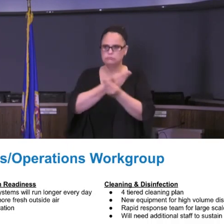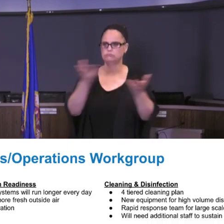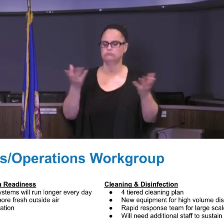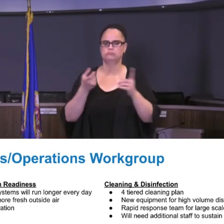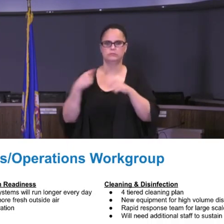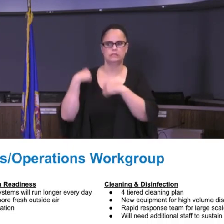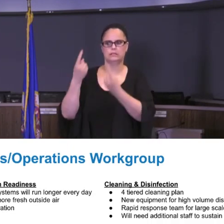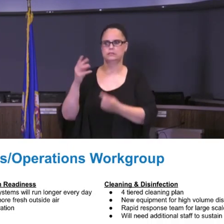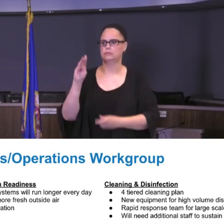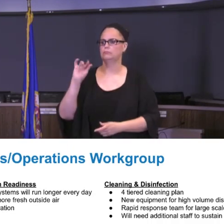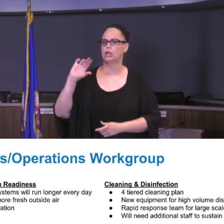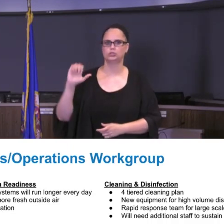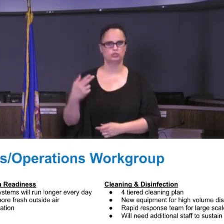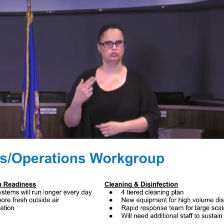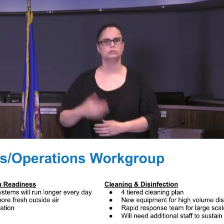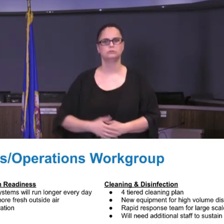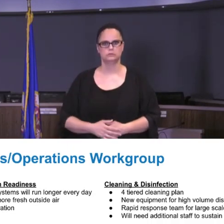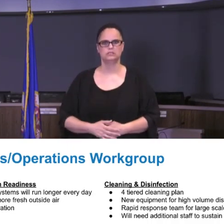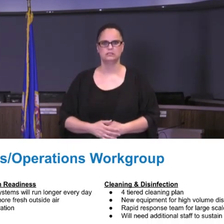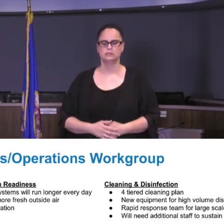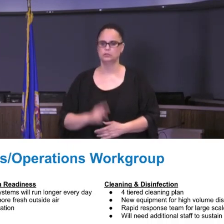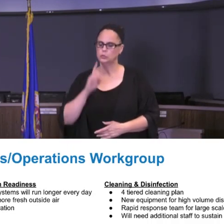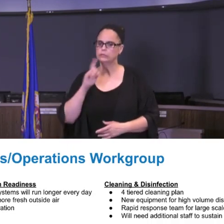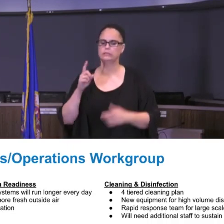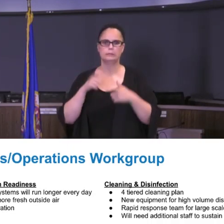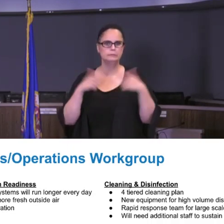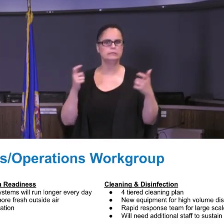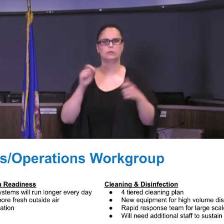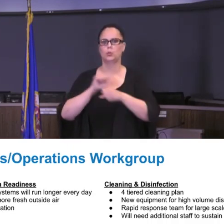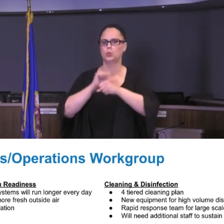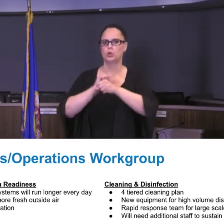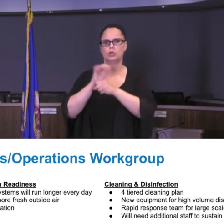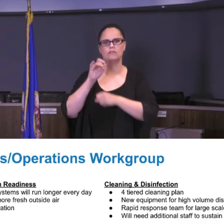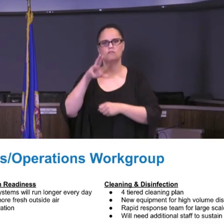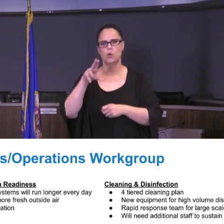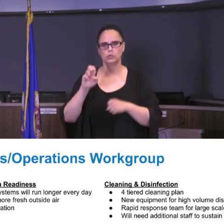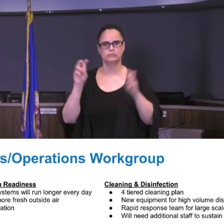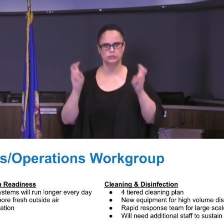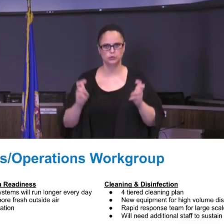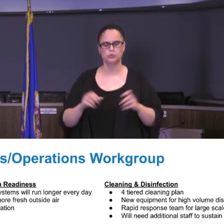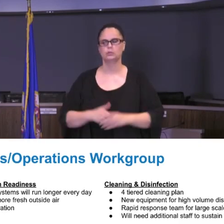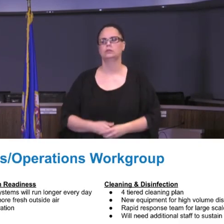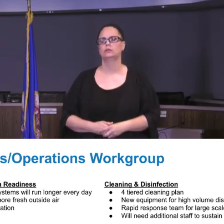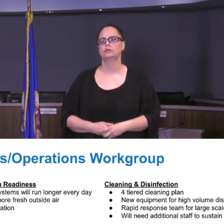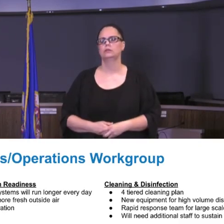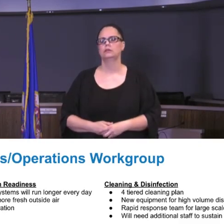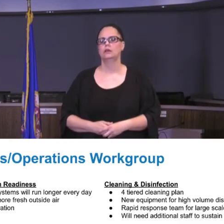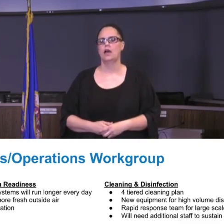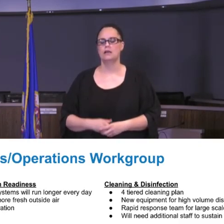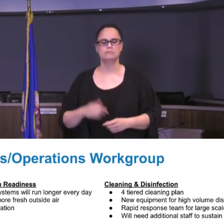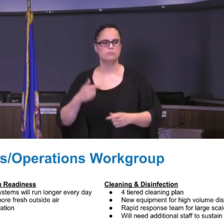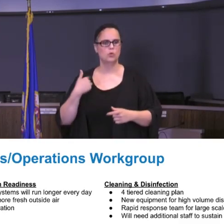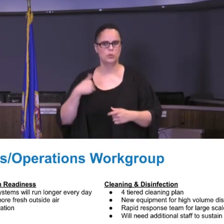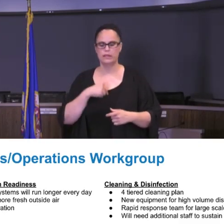incredible work force issue and I've been engaged with our local districts here, neighboring districts, our